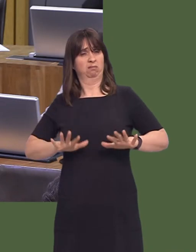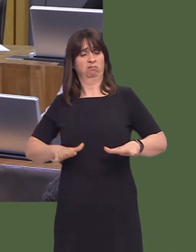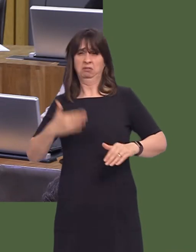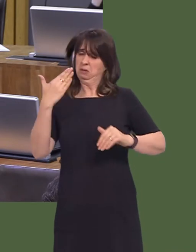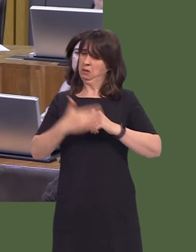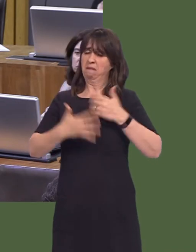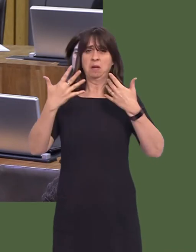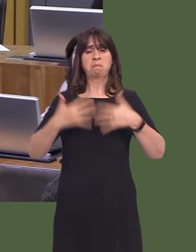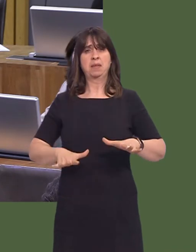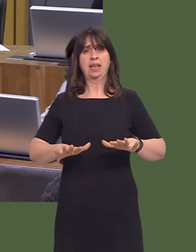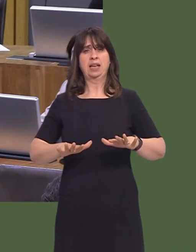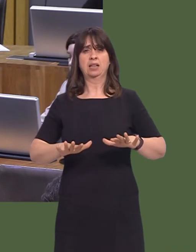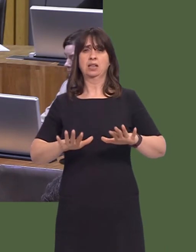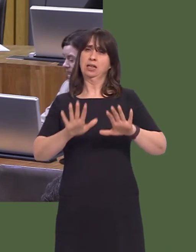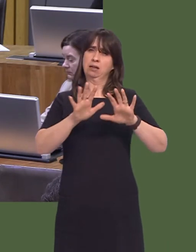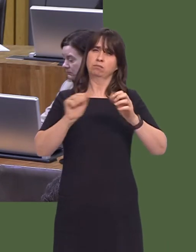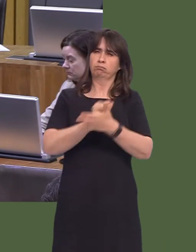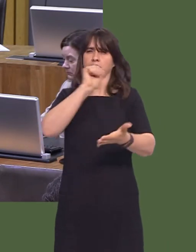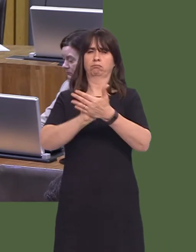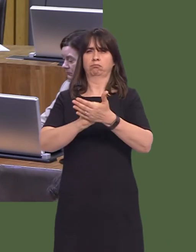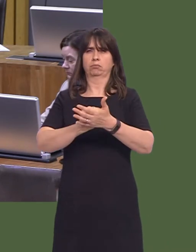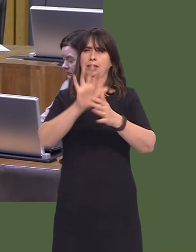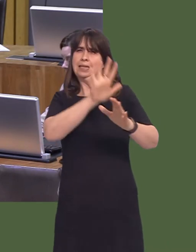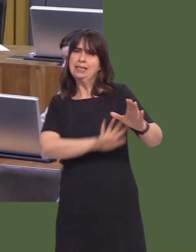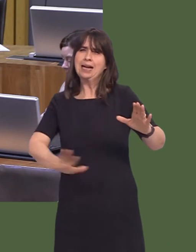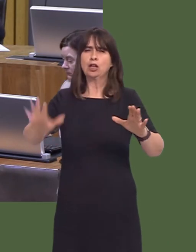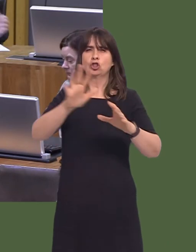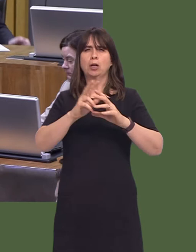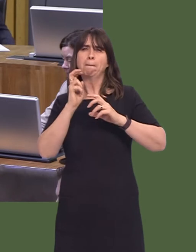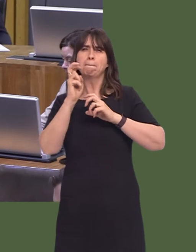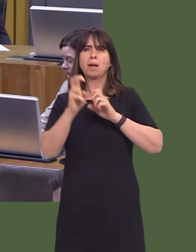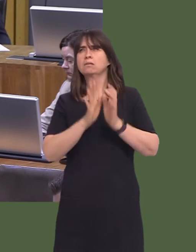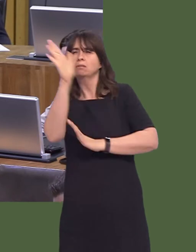national bus network. Even in the days of the TrawsCambria, Cardiff to Aberystwyth and